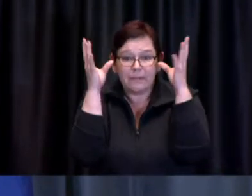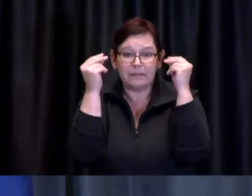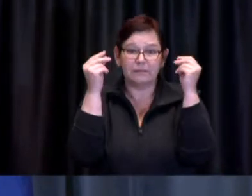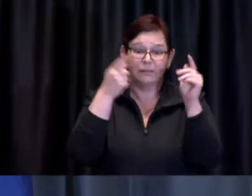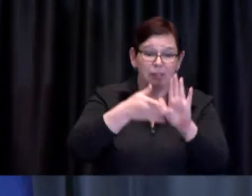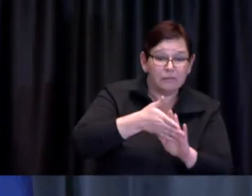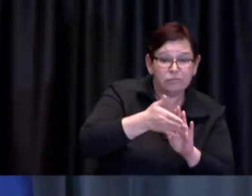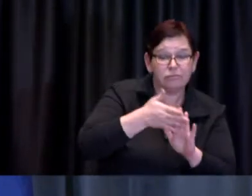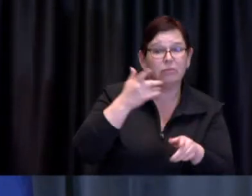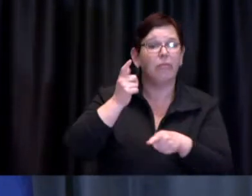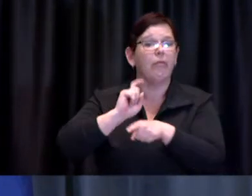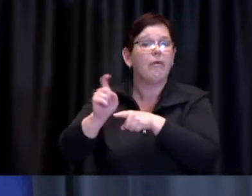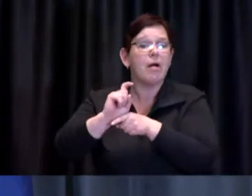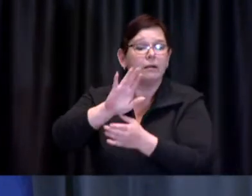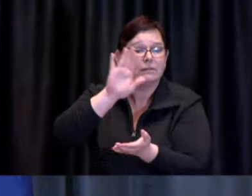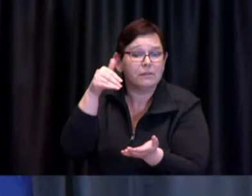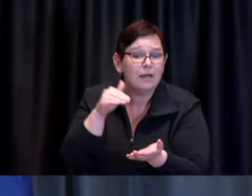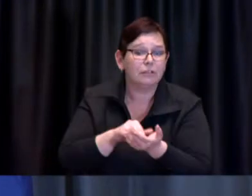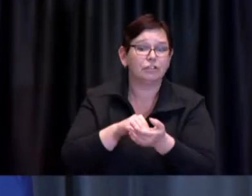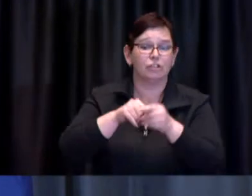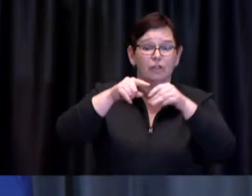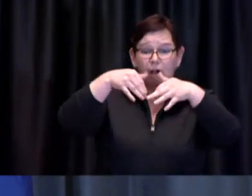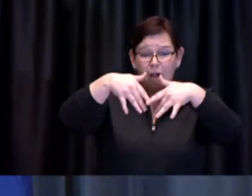are on the very front lines of emergency response.